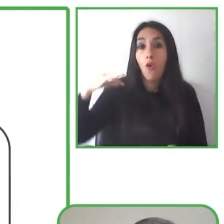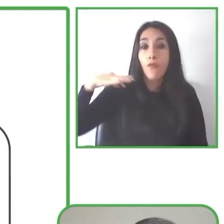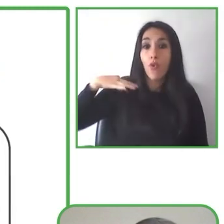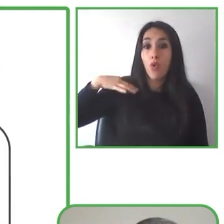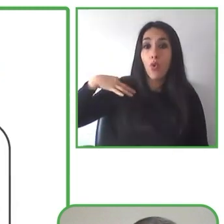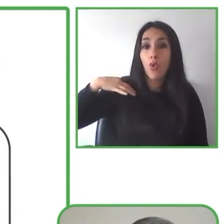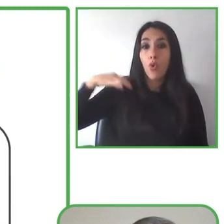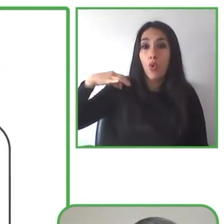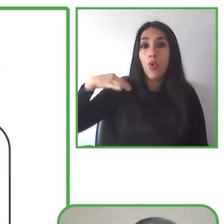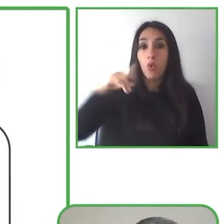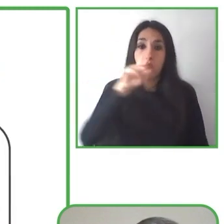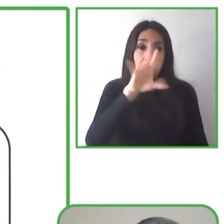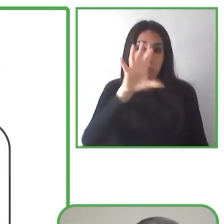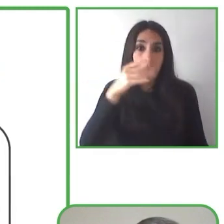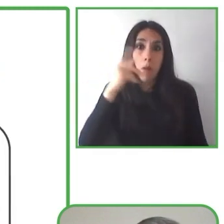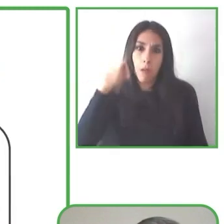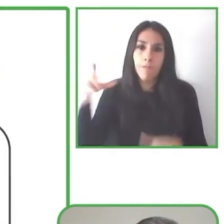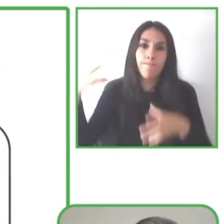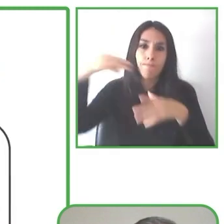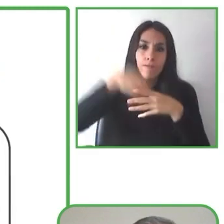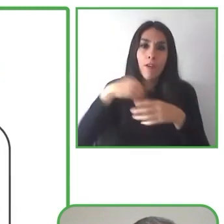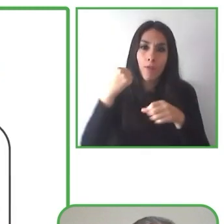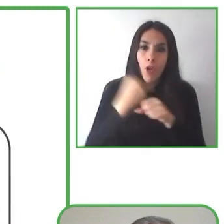Every extension, every excursion is based